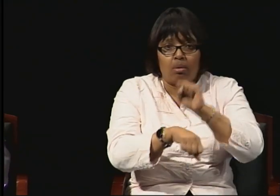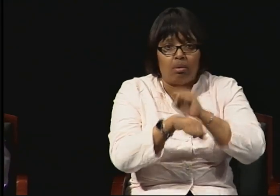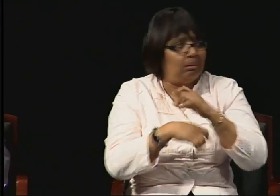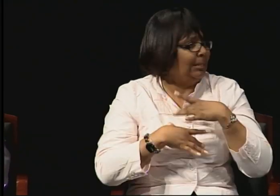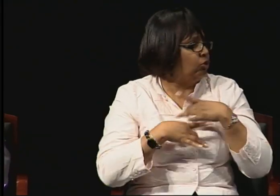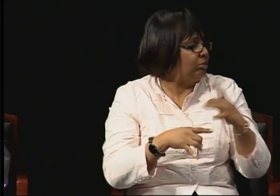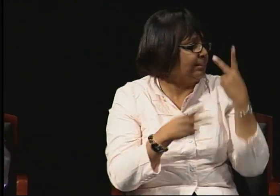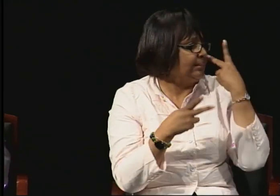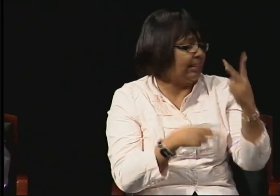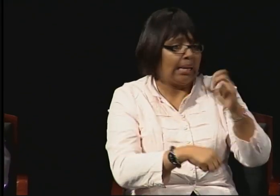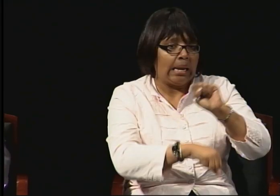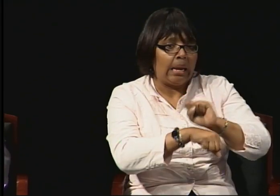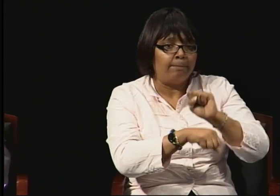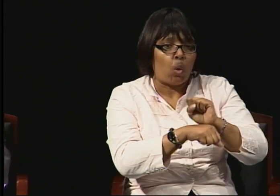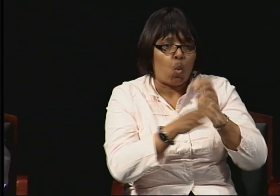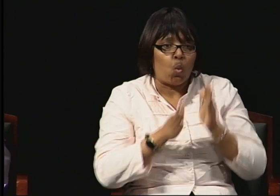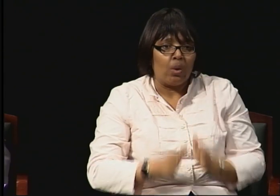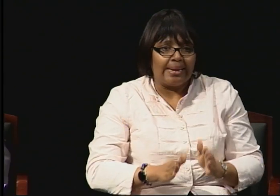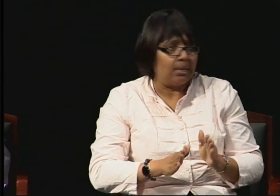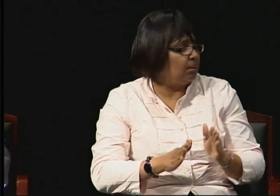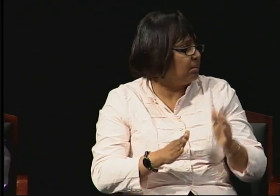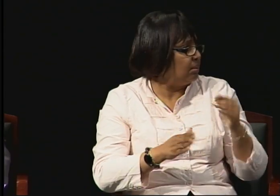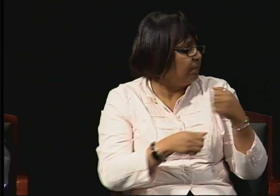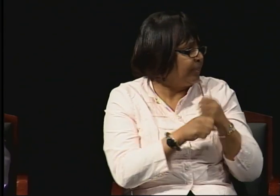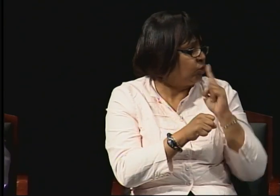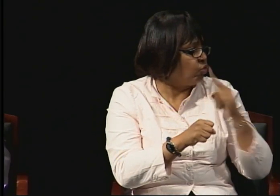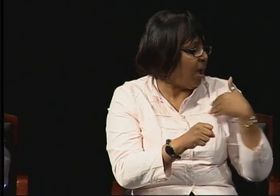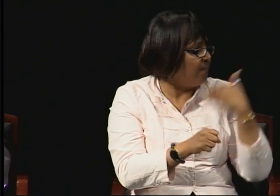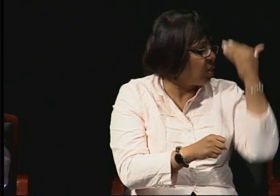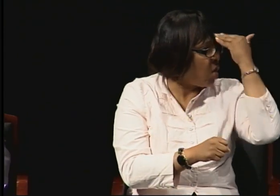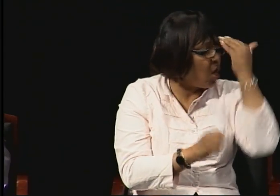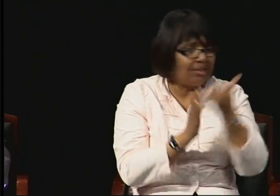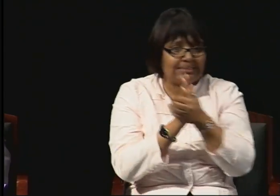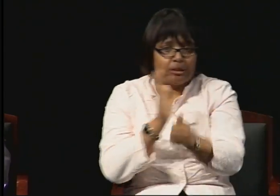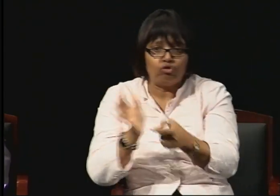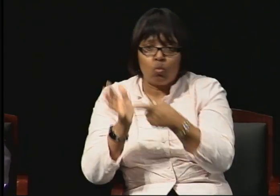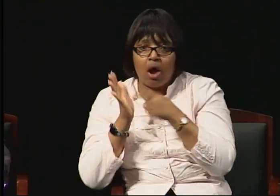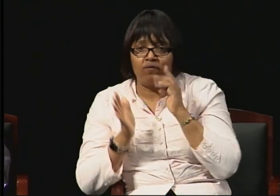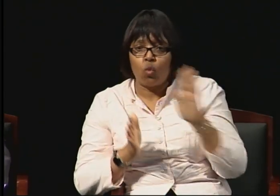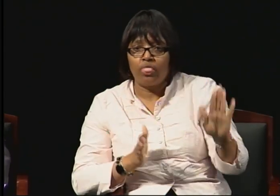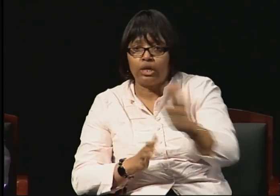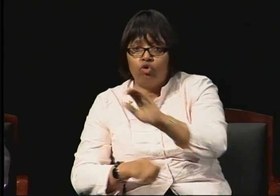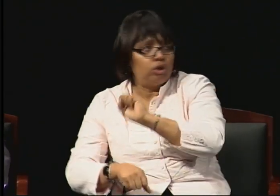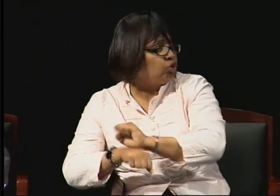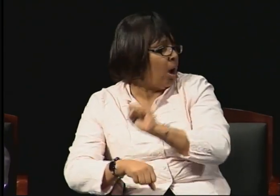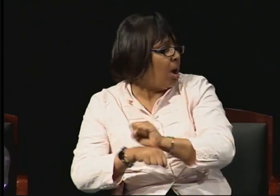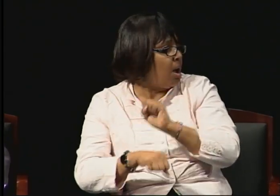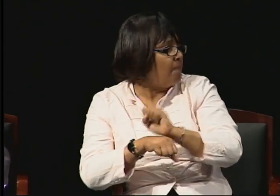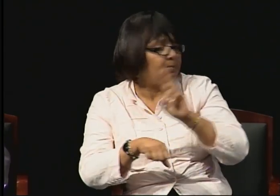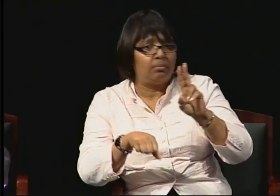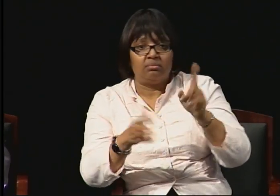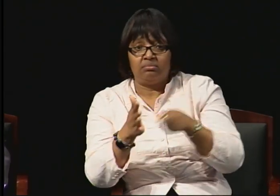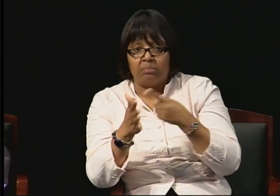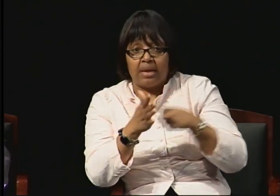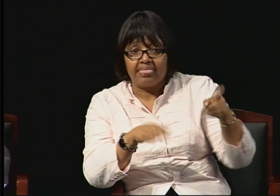to allow you to have your knowledge and skills match what it is that you're going after in your studies. But if you can make a case for that,